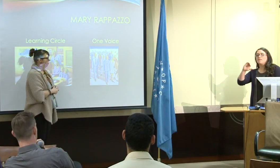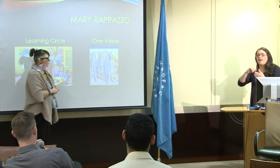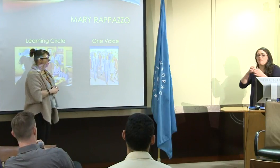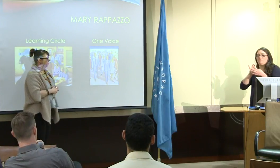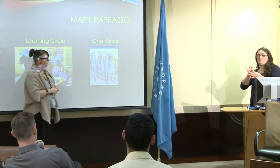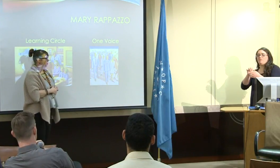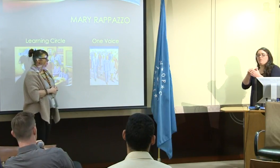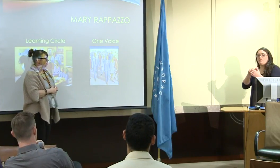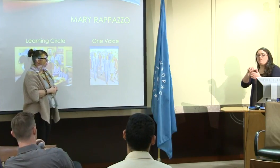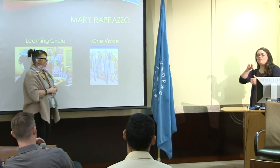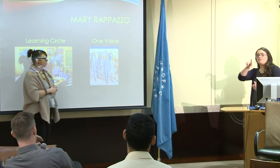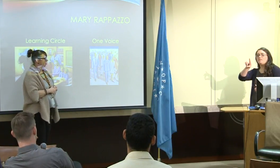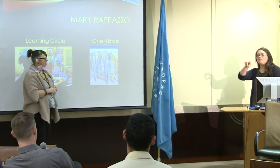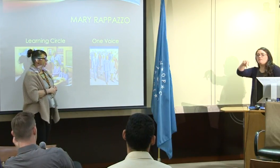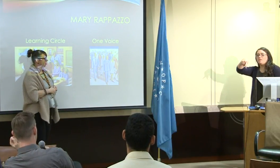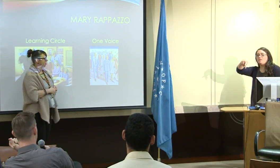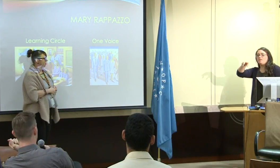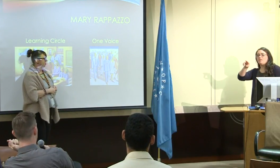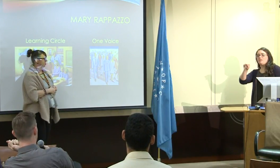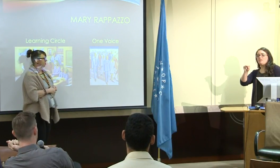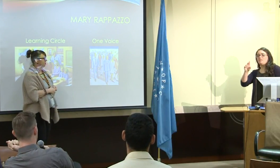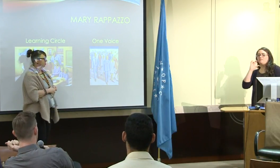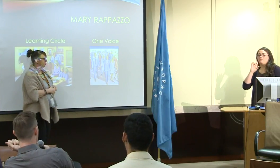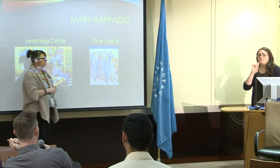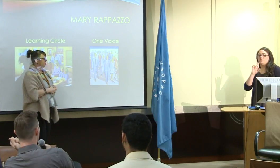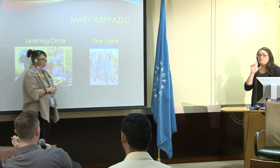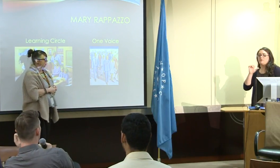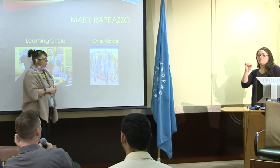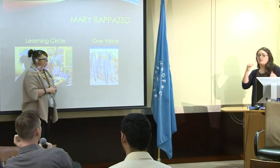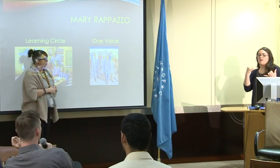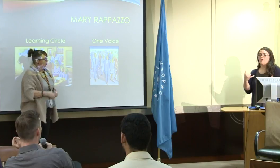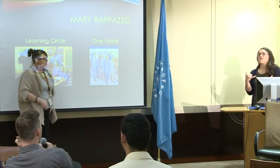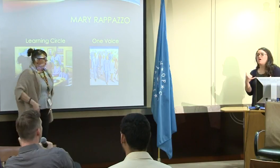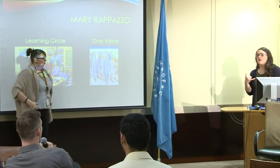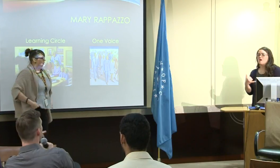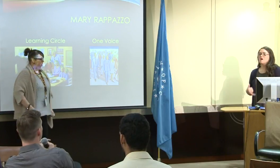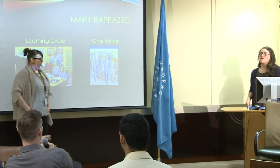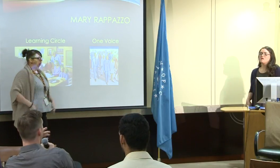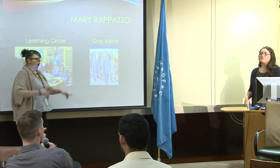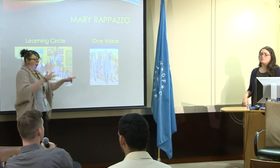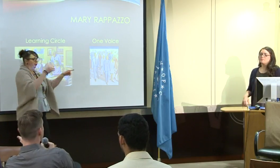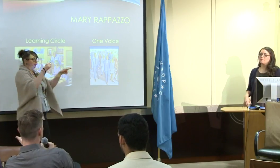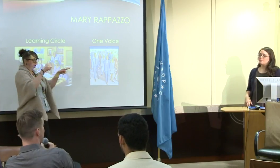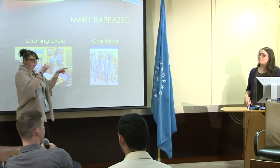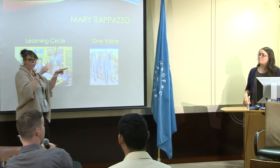One voice . And how also talking about like DPN,